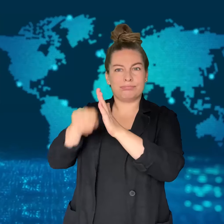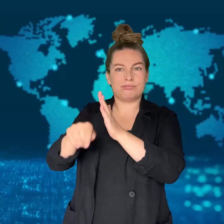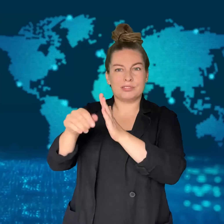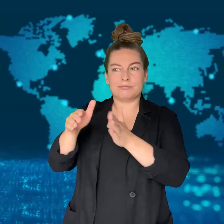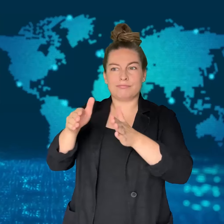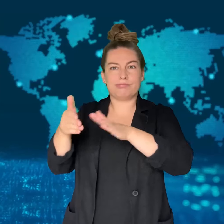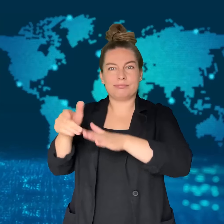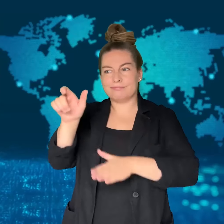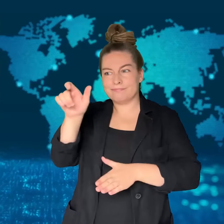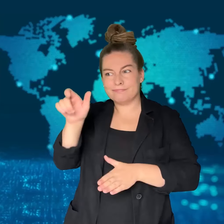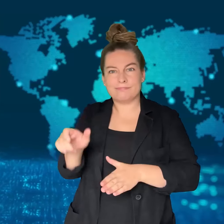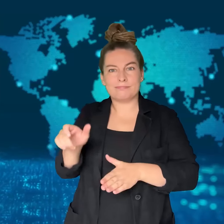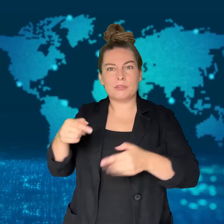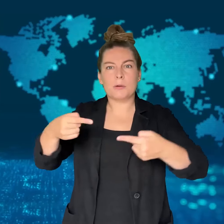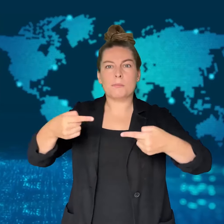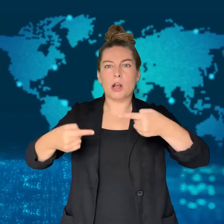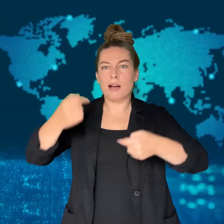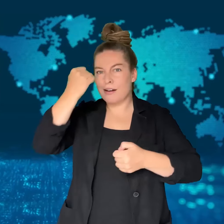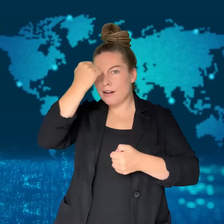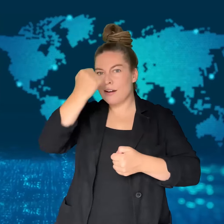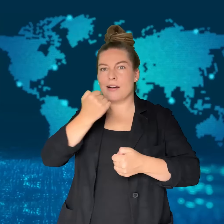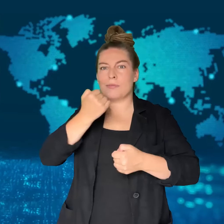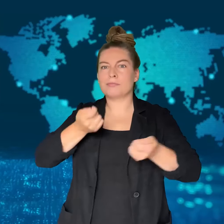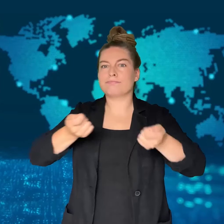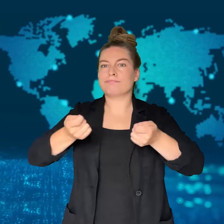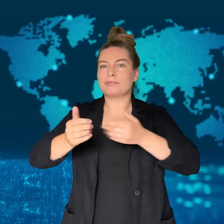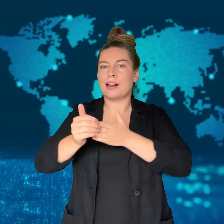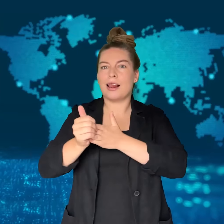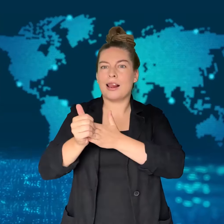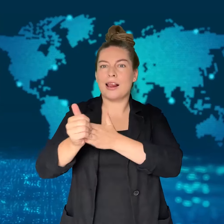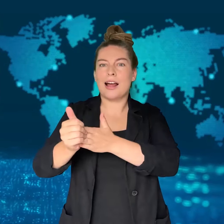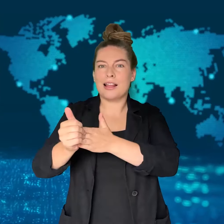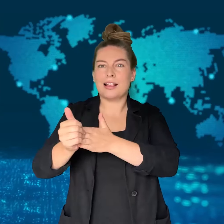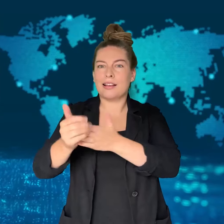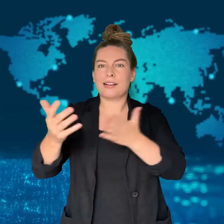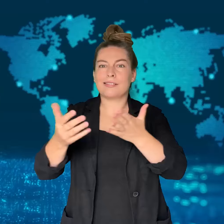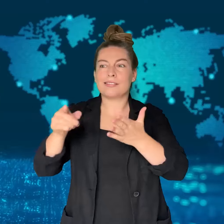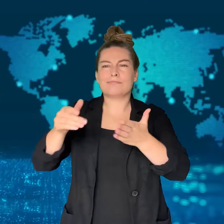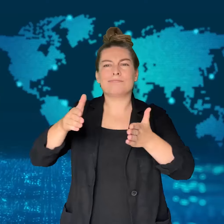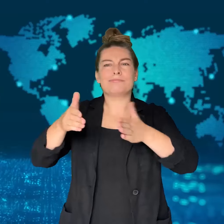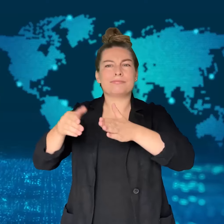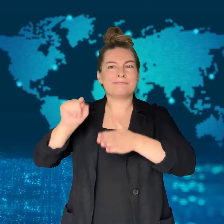Since the political leader of Hamas was killed,